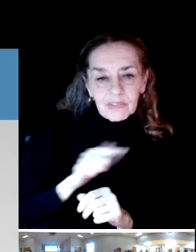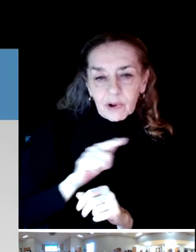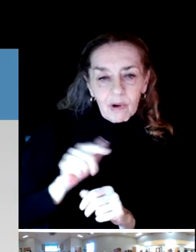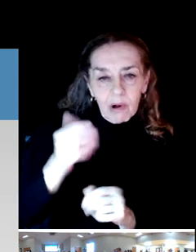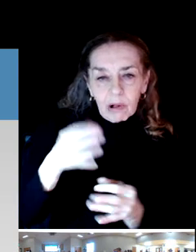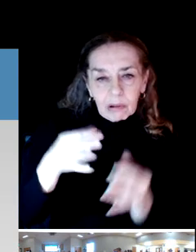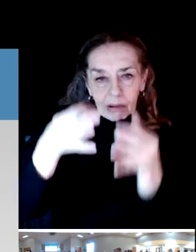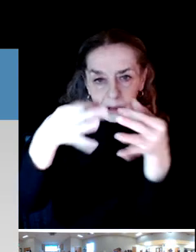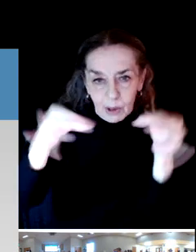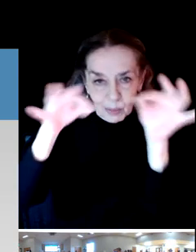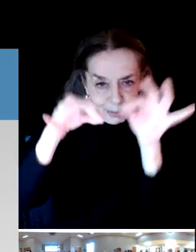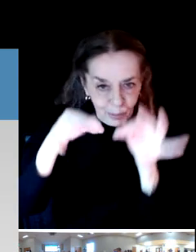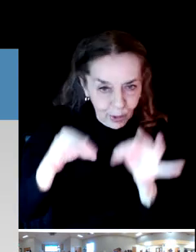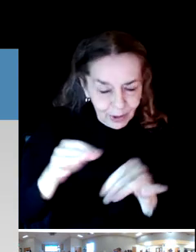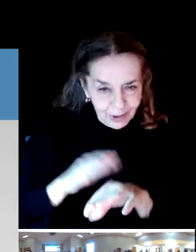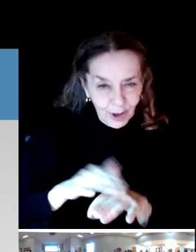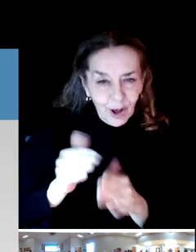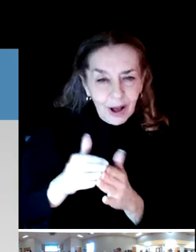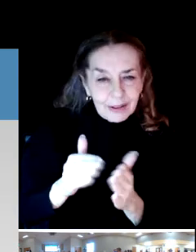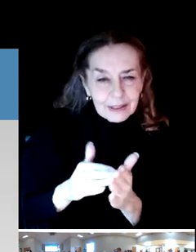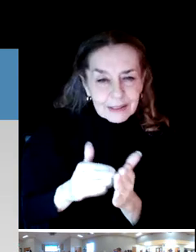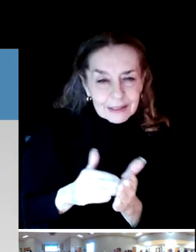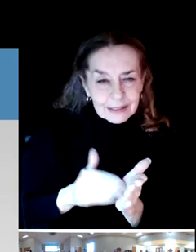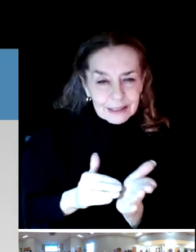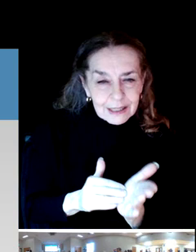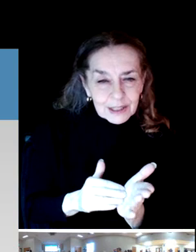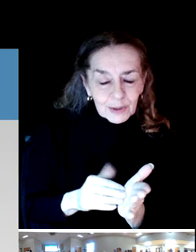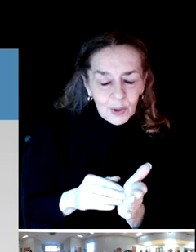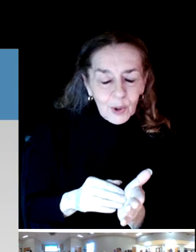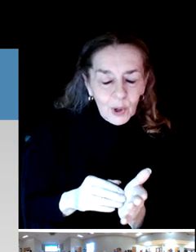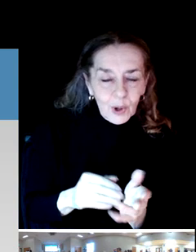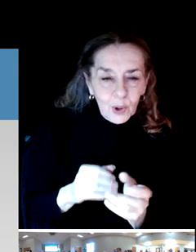Again, we are drawing conclusions that these are really important strengths at this point.